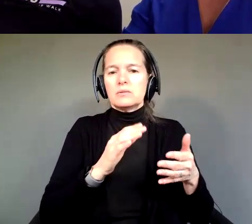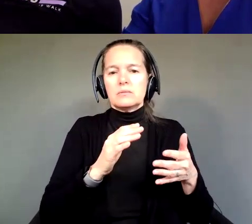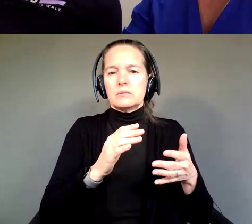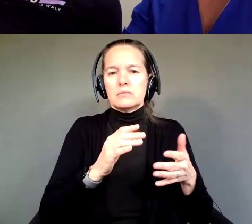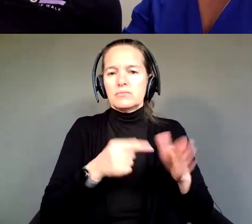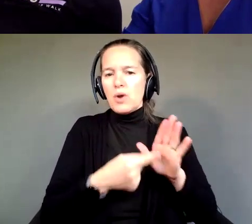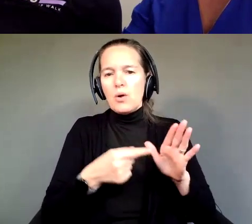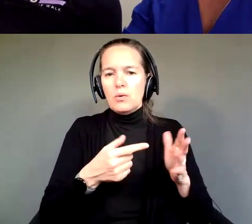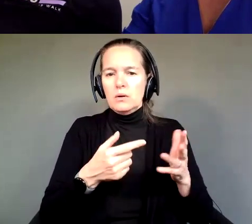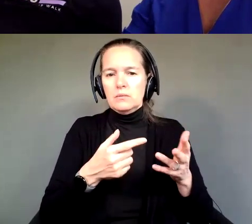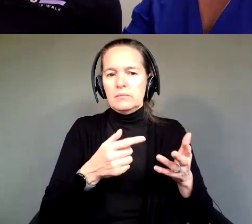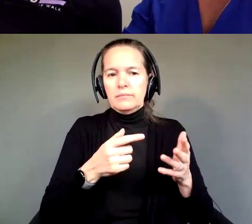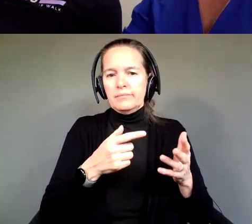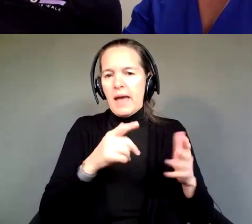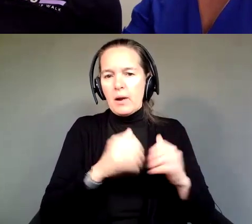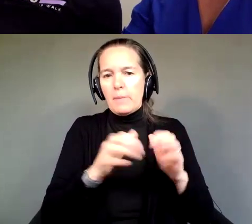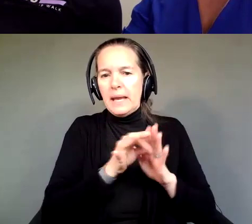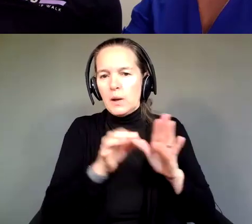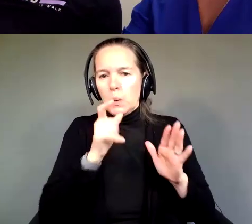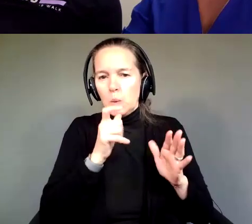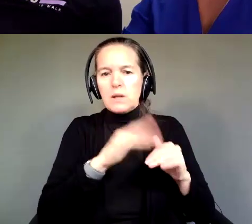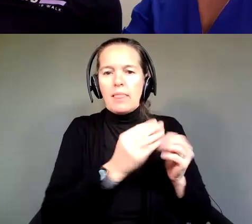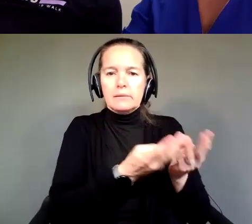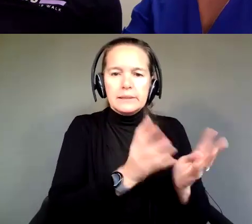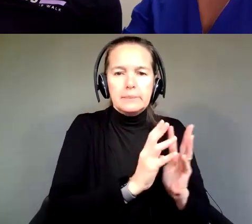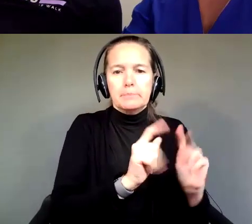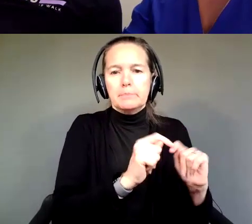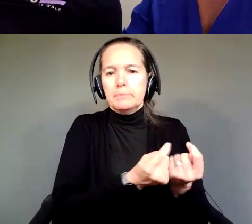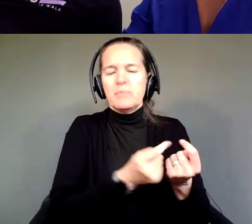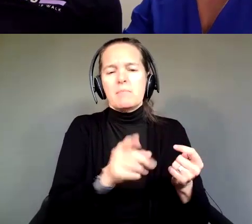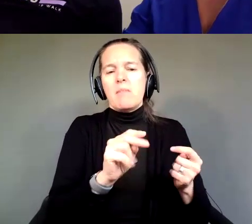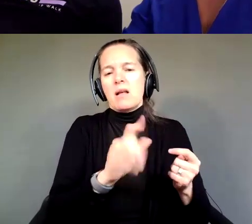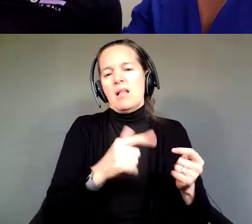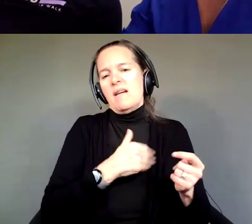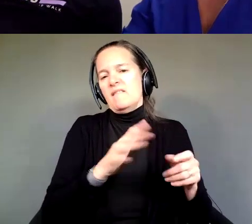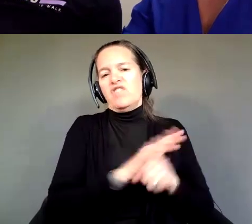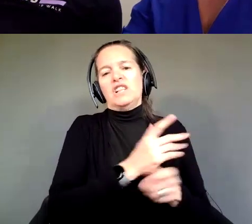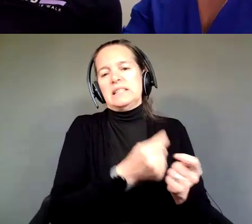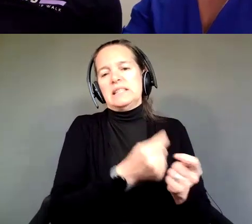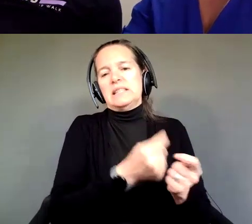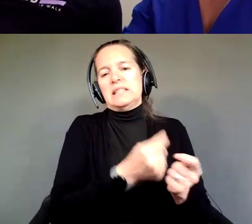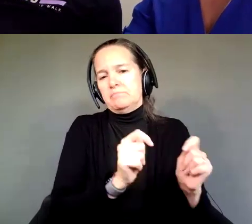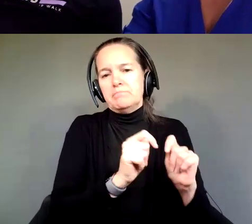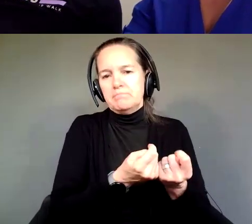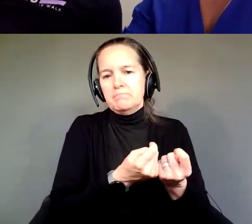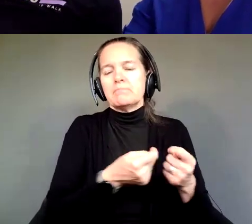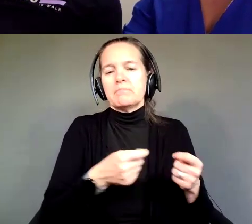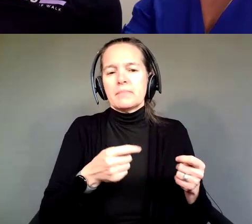Michael's very fortunate, has a full team. You know, sometimes you might have to be a little more thoughtful about that, you know.